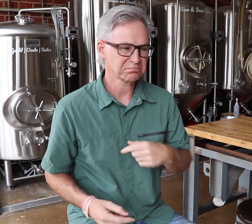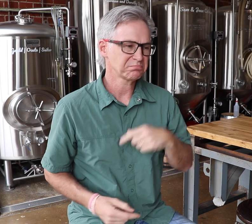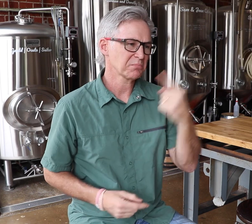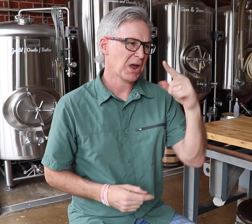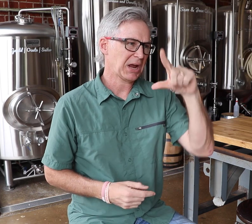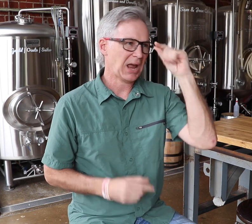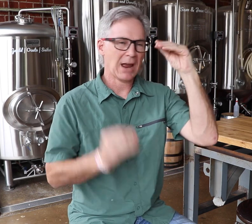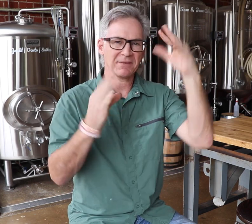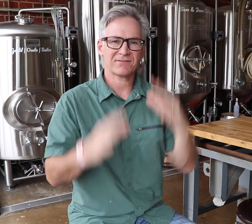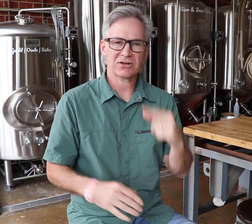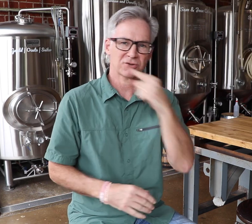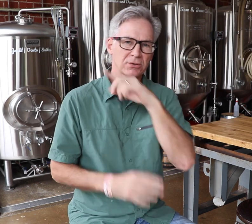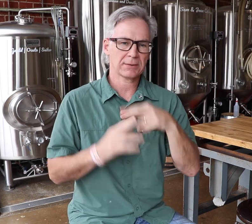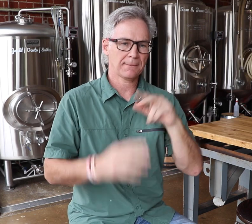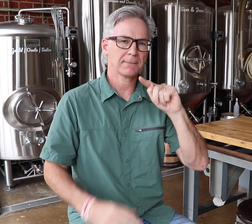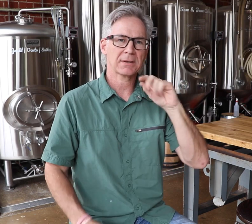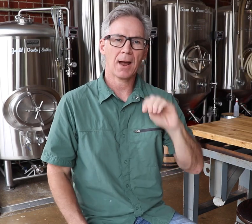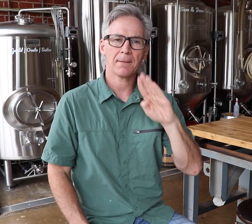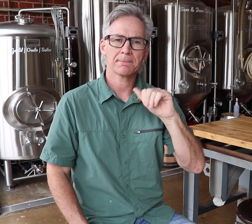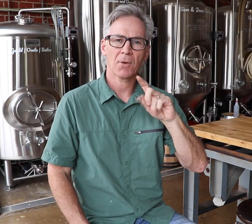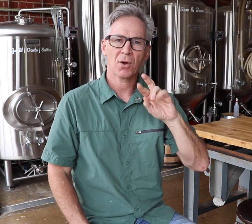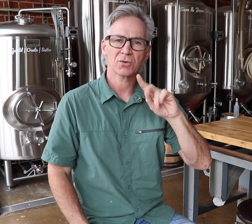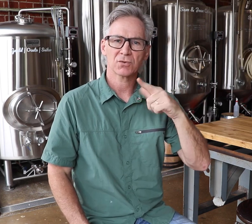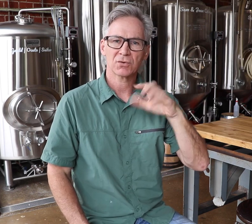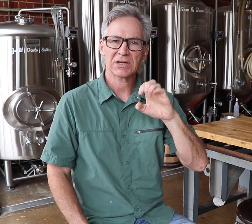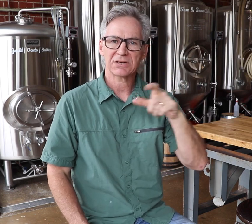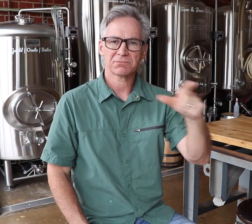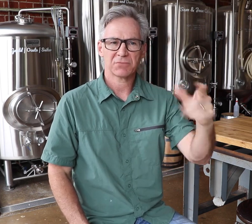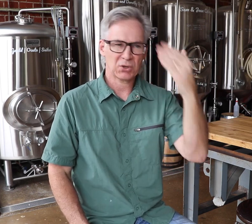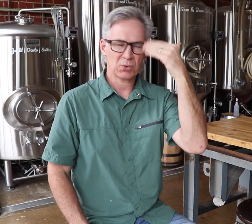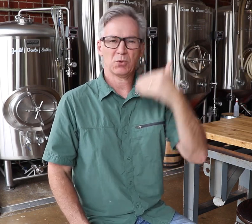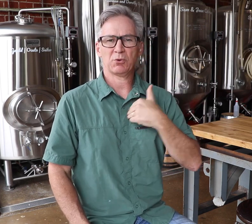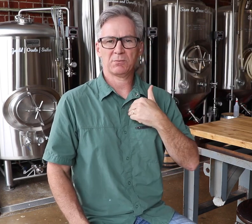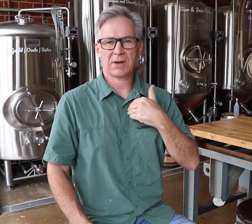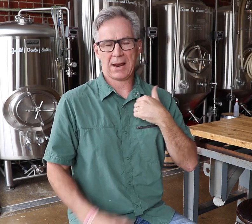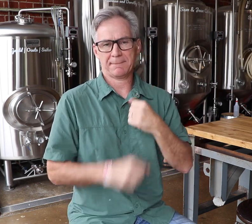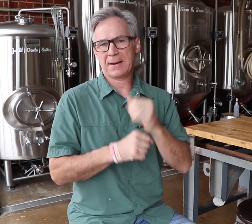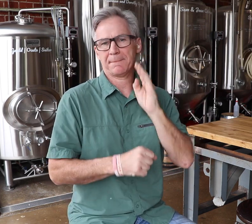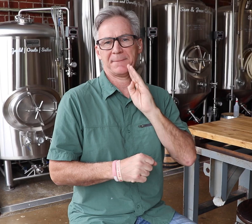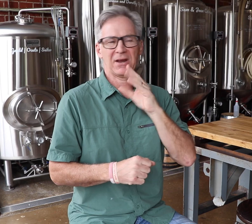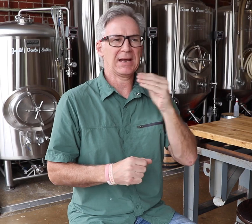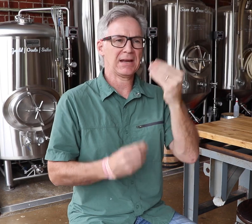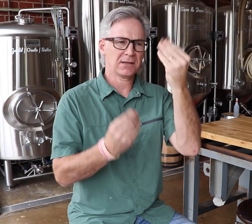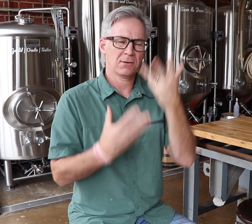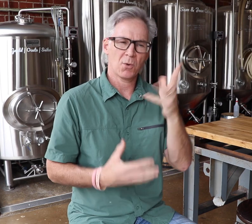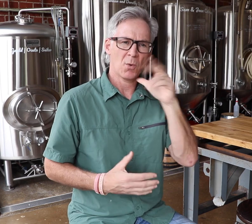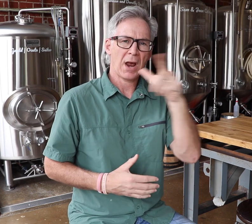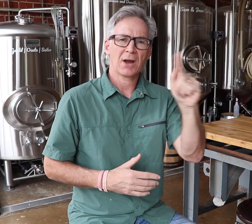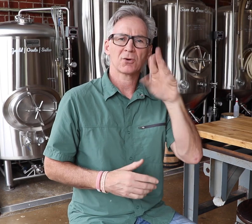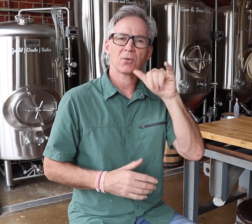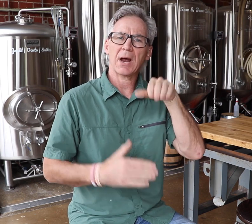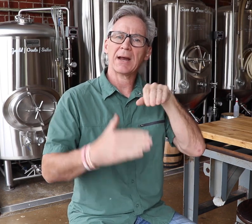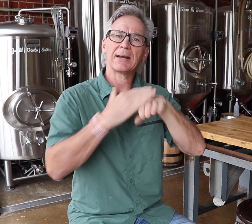A Gallaudet professor, Tom Baldridge, knew I brewed beer at home and he invited me to enter